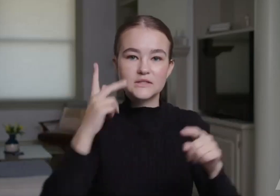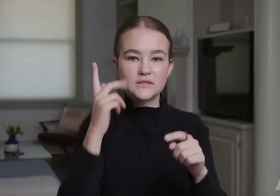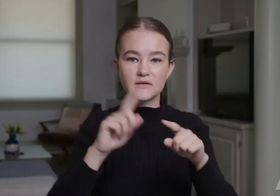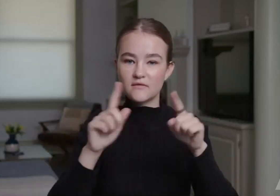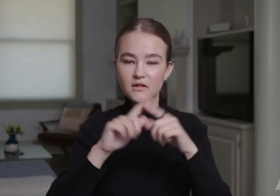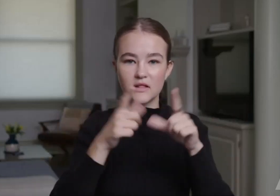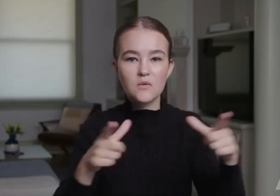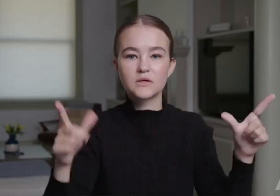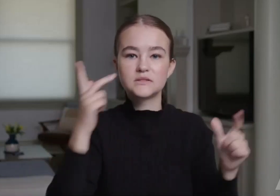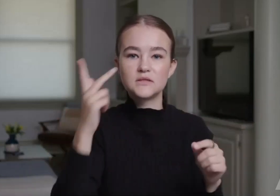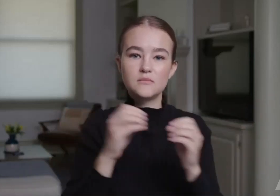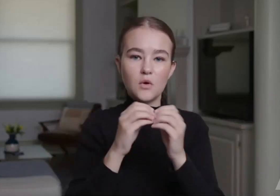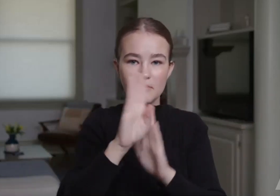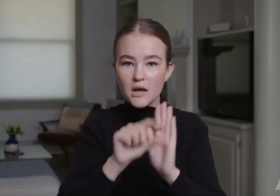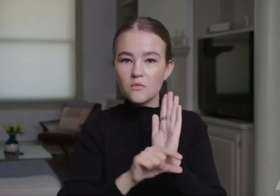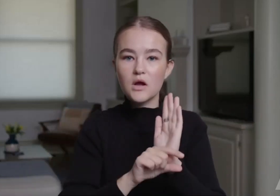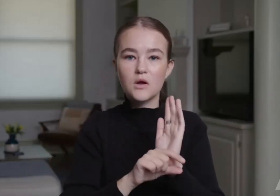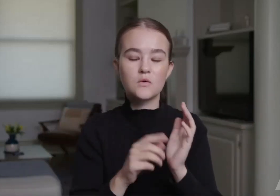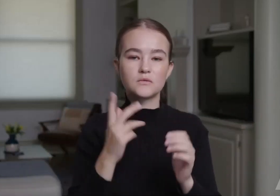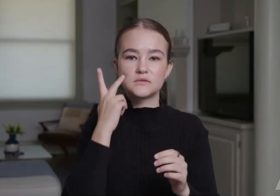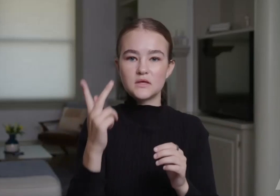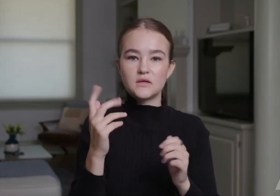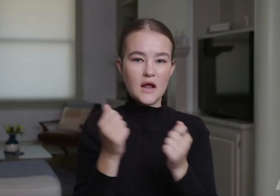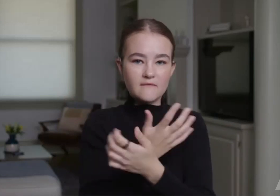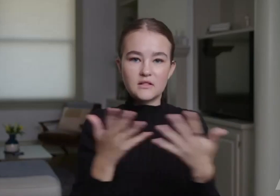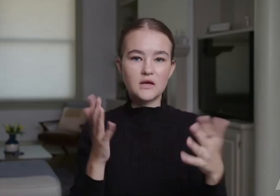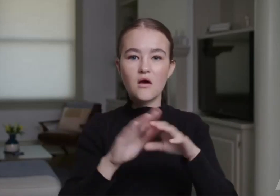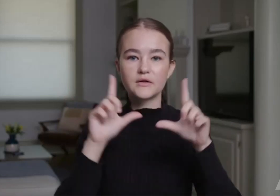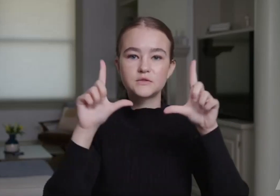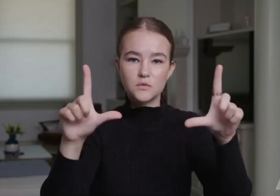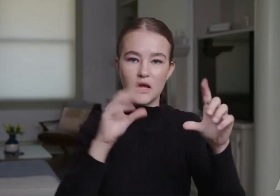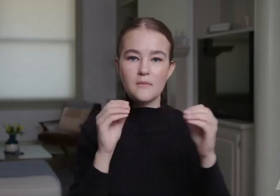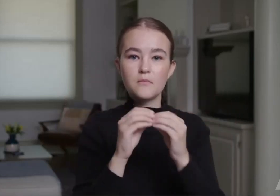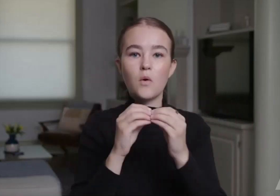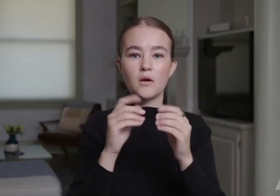I want to see varying languages and backgrounds and everything on screen.